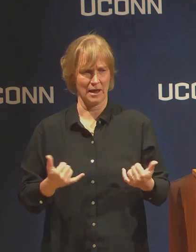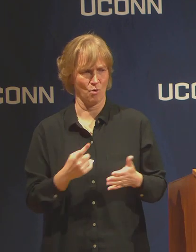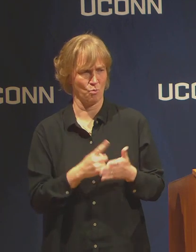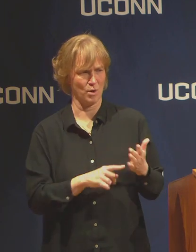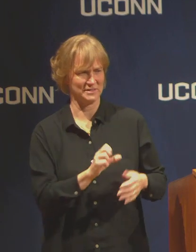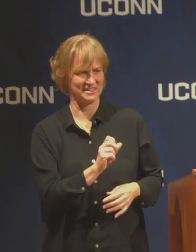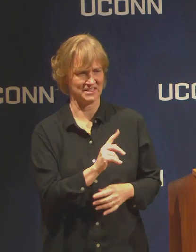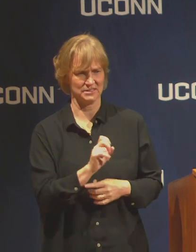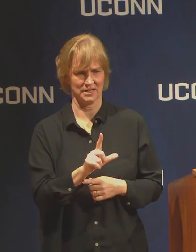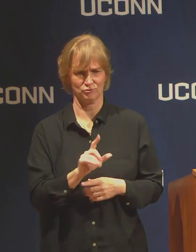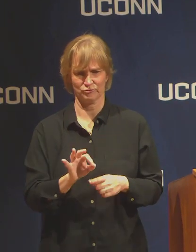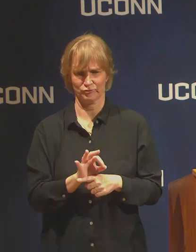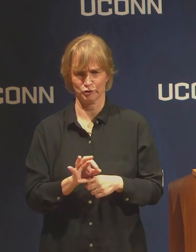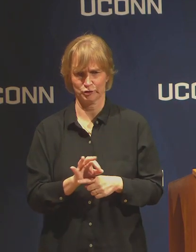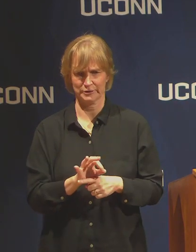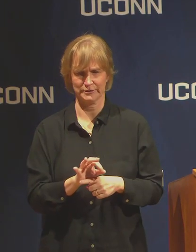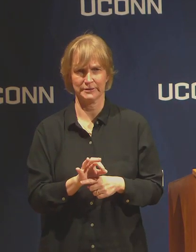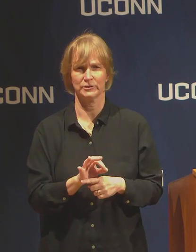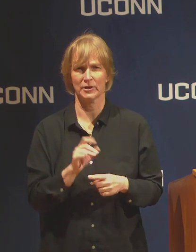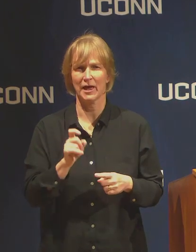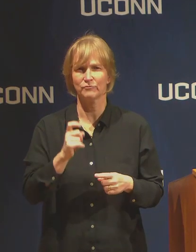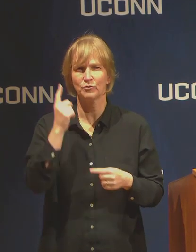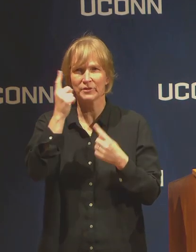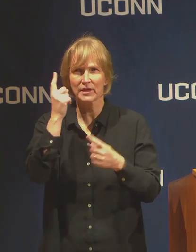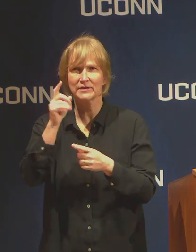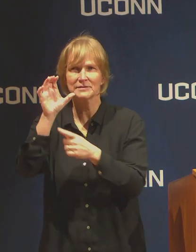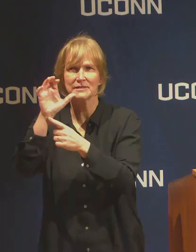the CDC guidelines regarding reducing risk.